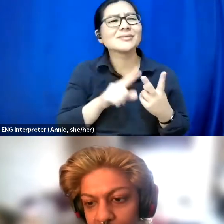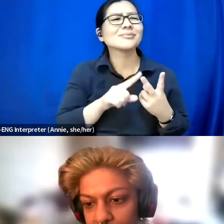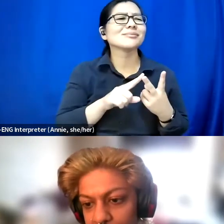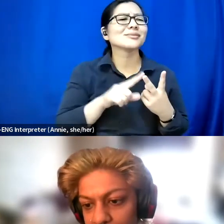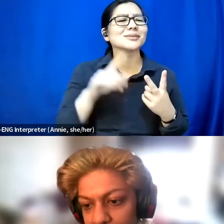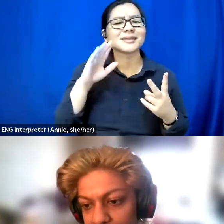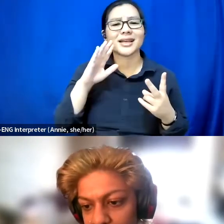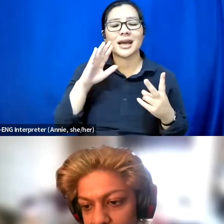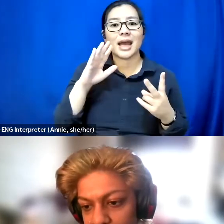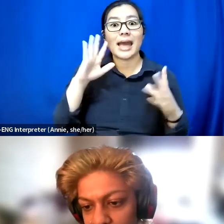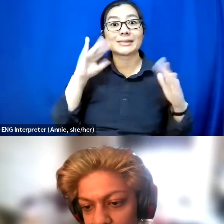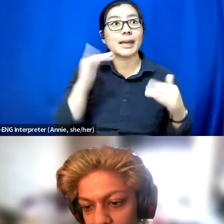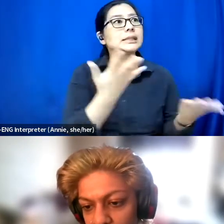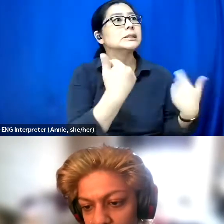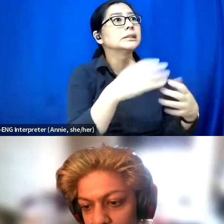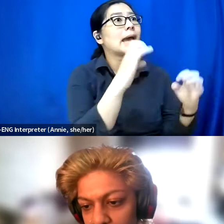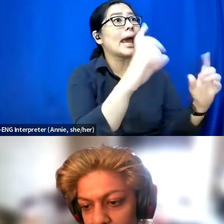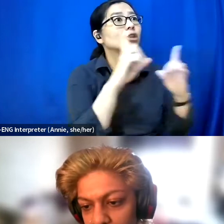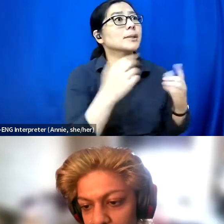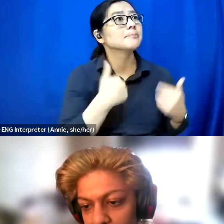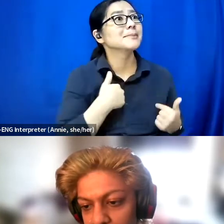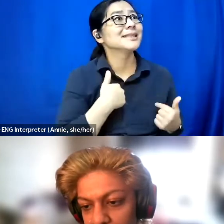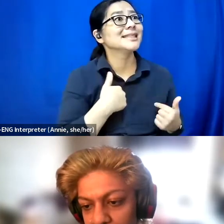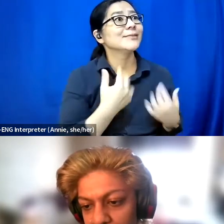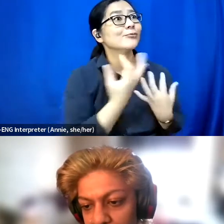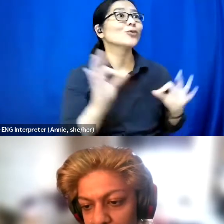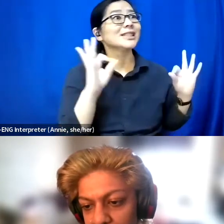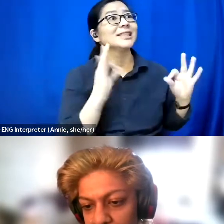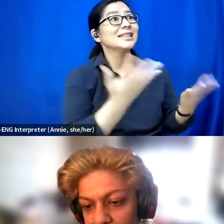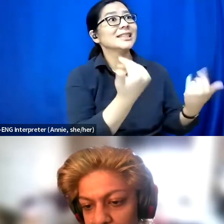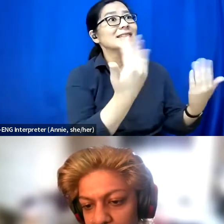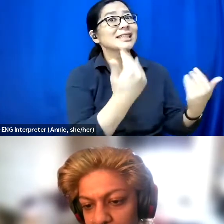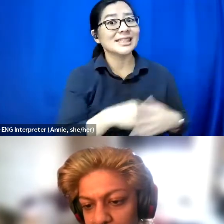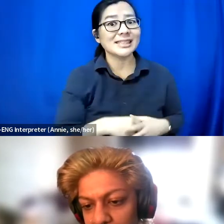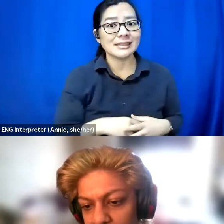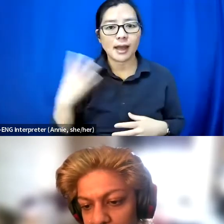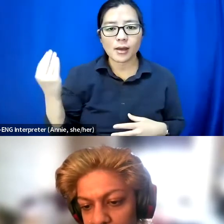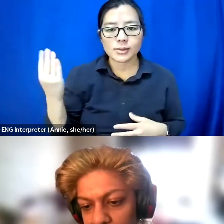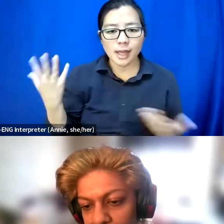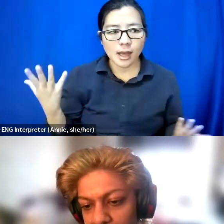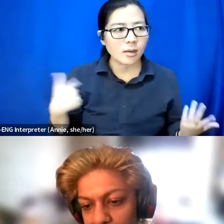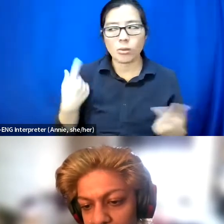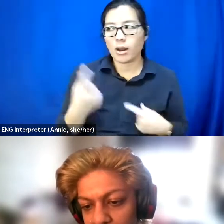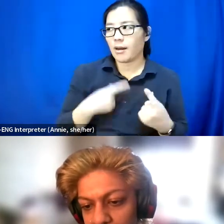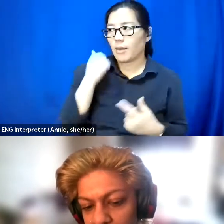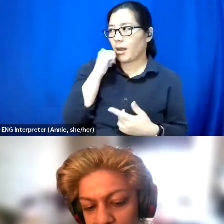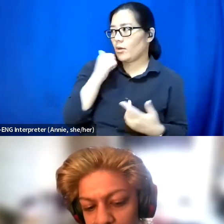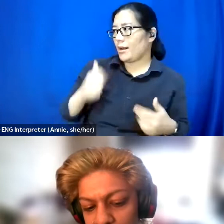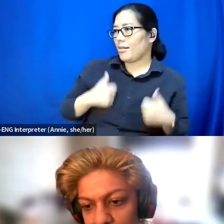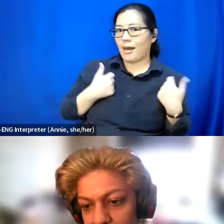to educate you for free outside when you're just existing doing your day.